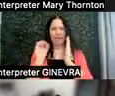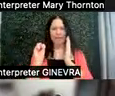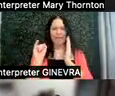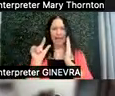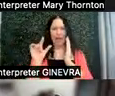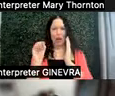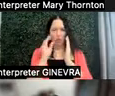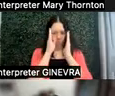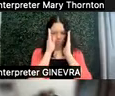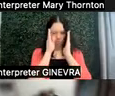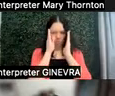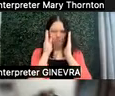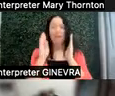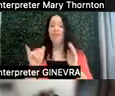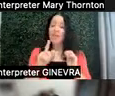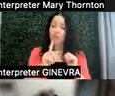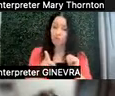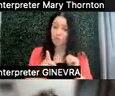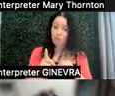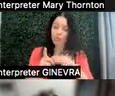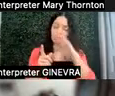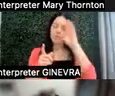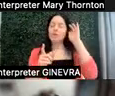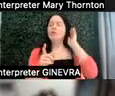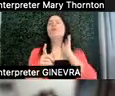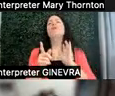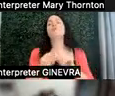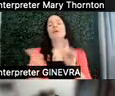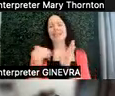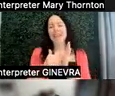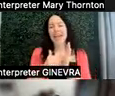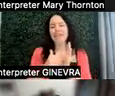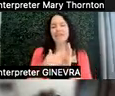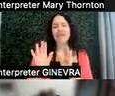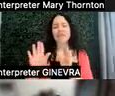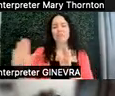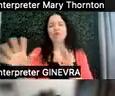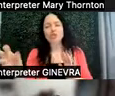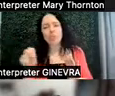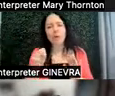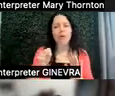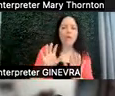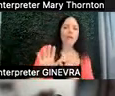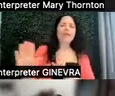But there's also, again, these push and pull of what are we doing here.